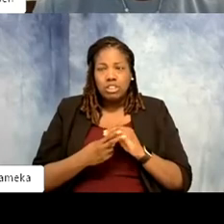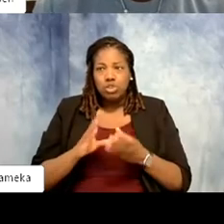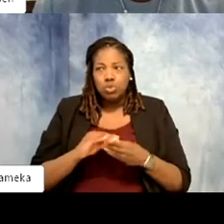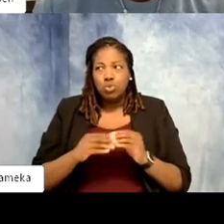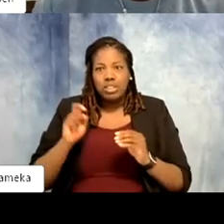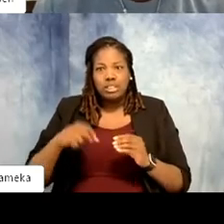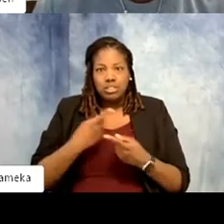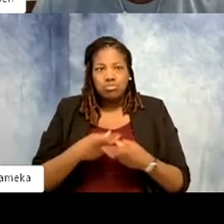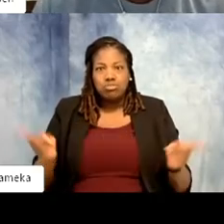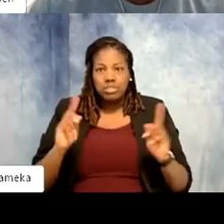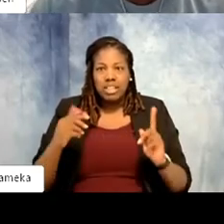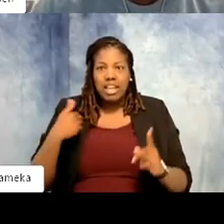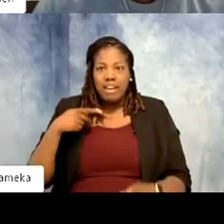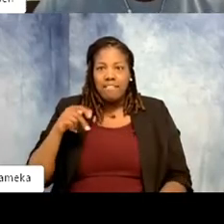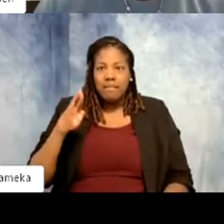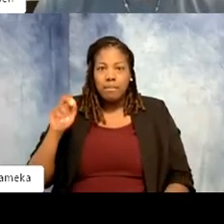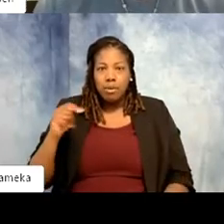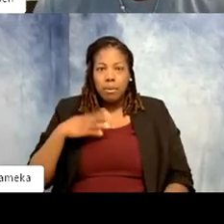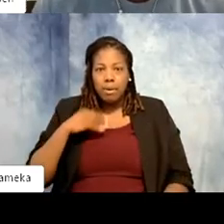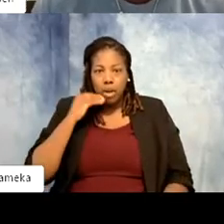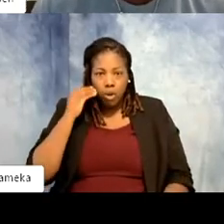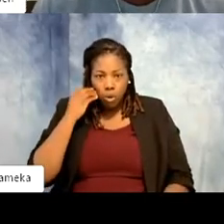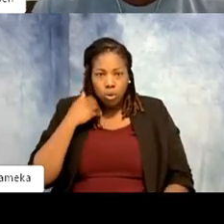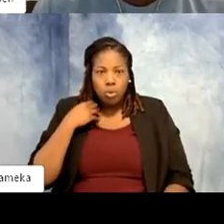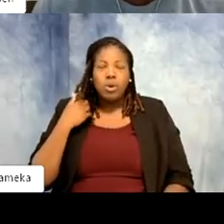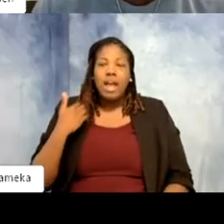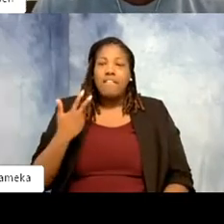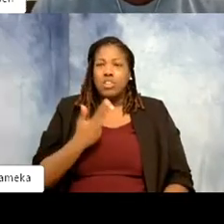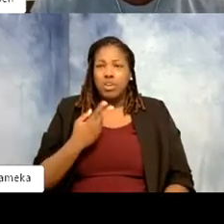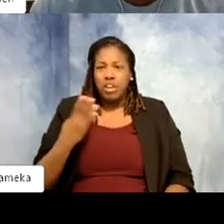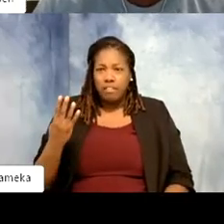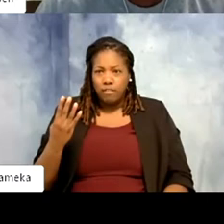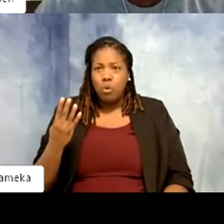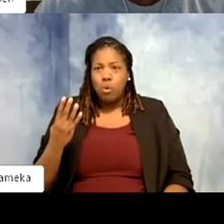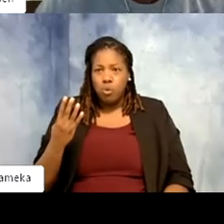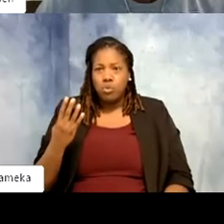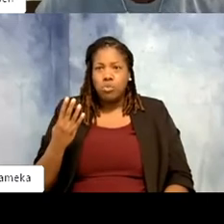I have a parrot at my house. I've had three or four parrots through the years that were purchased by